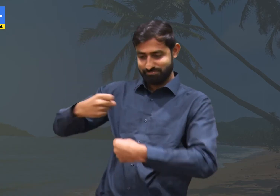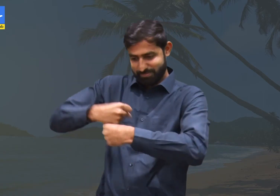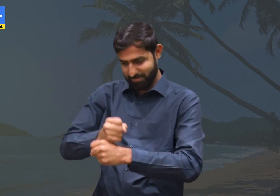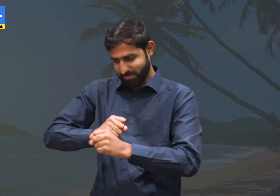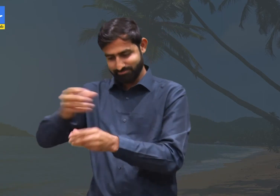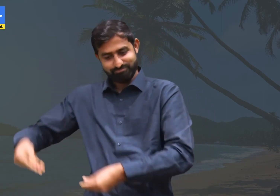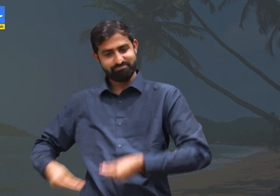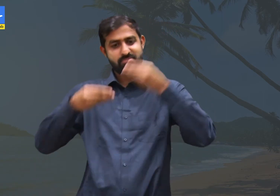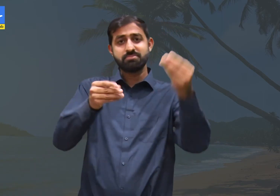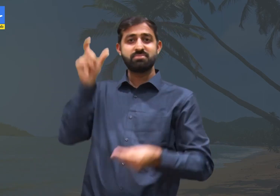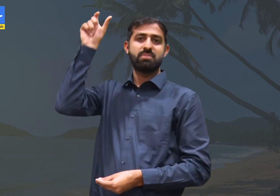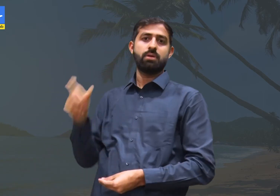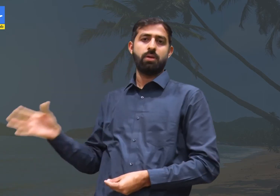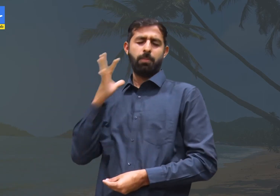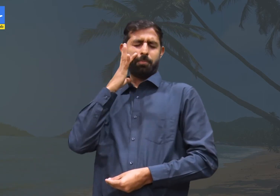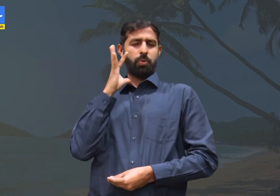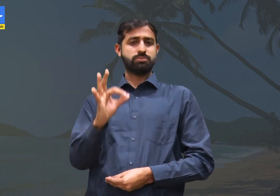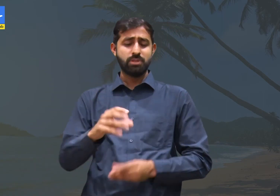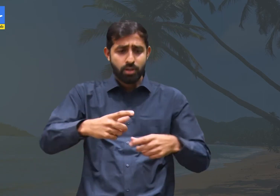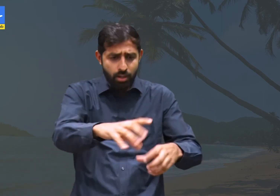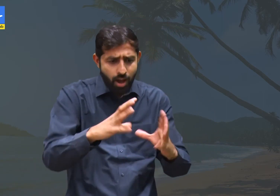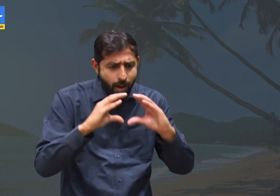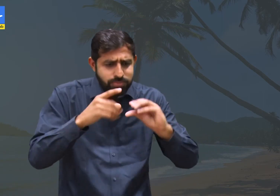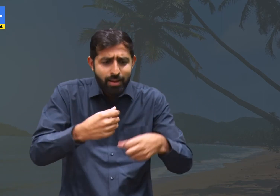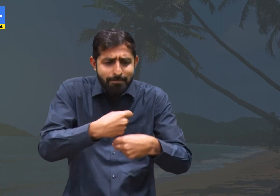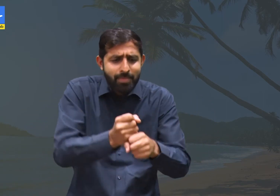The baker was the most important person of those days.